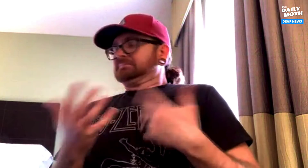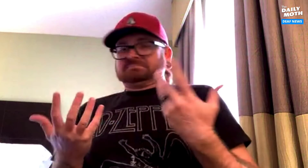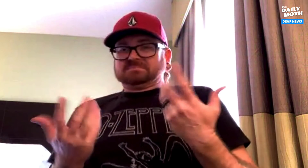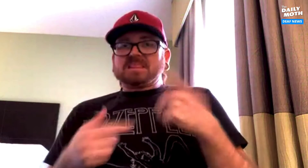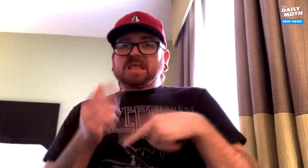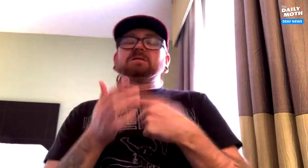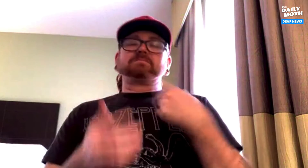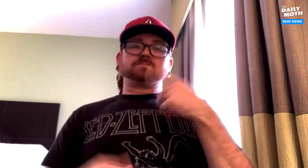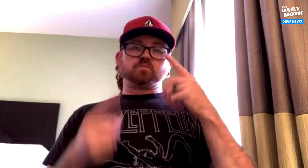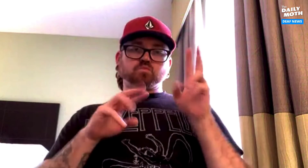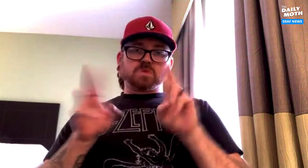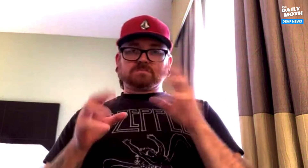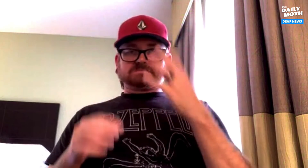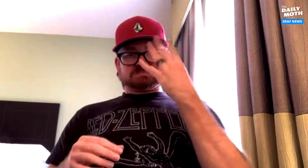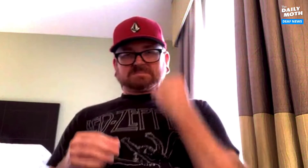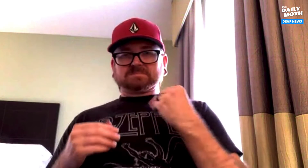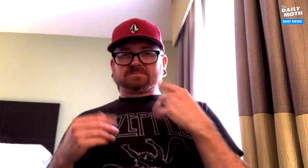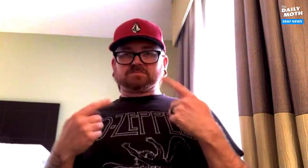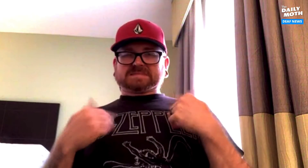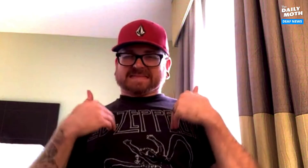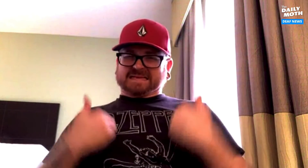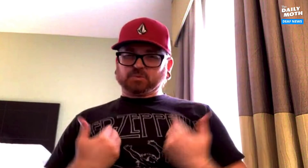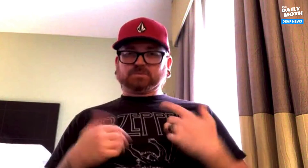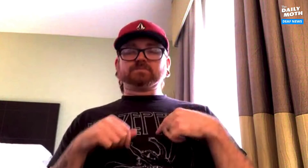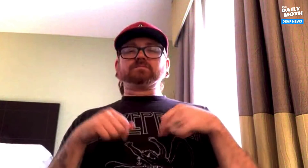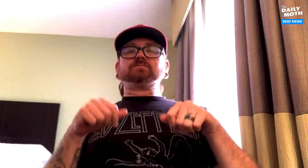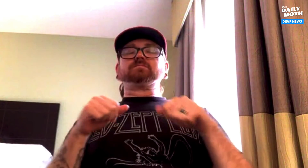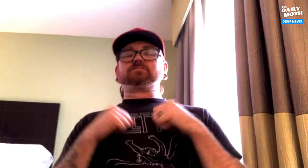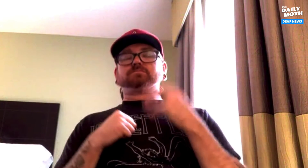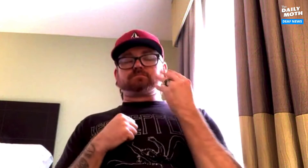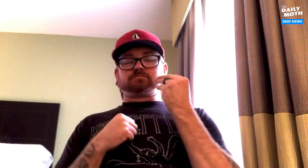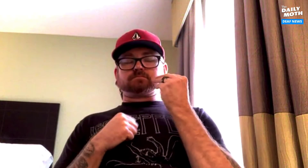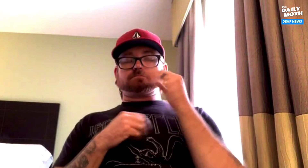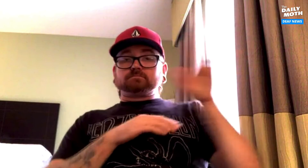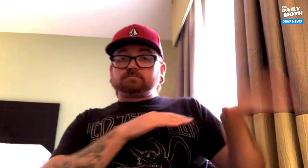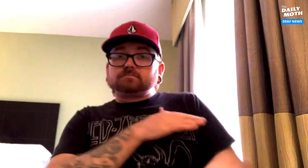Later on I was ready to go to bed as I was tired.